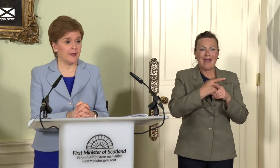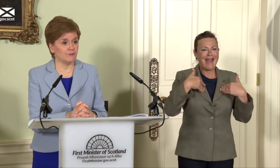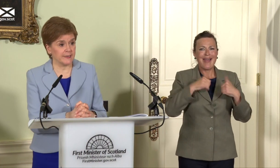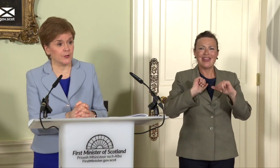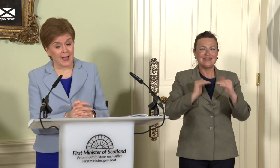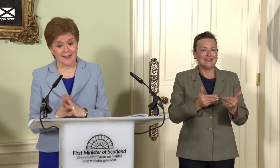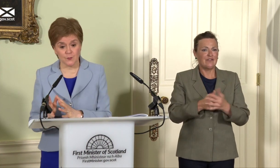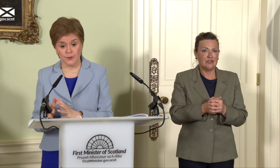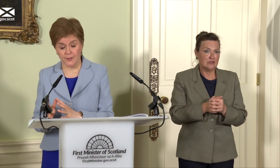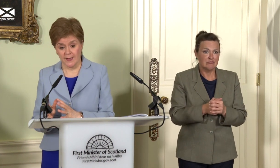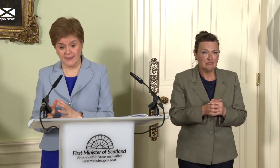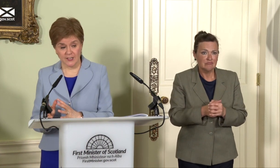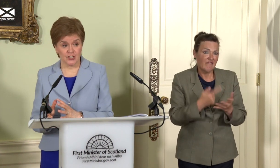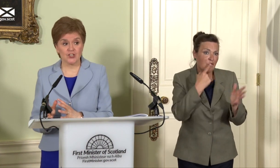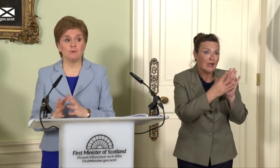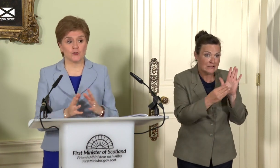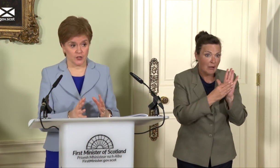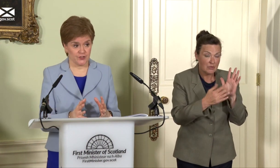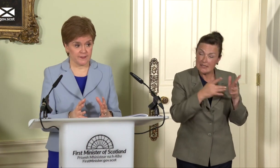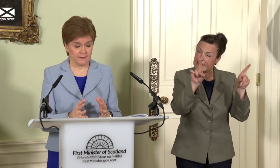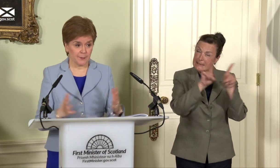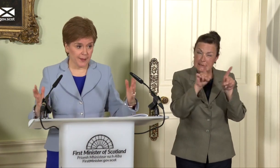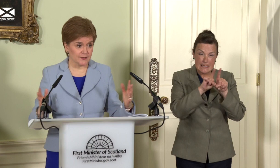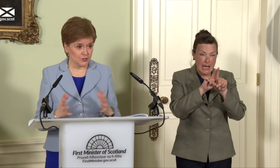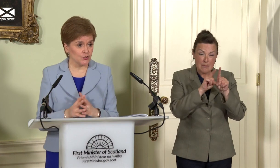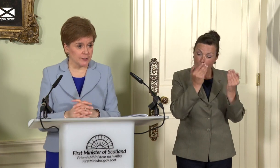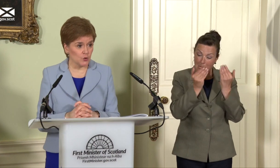right now, as with the situation in most countries, the impact of a two-year global